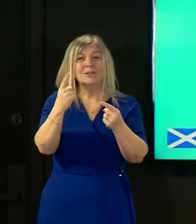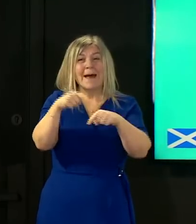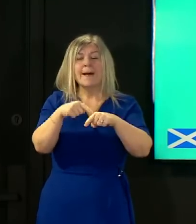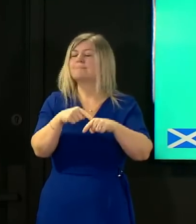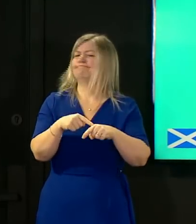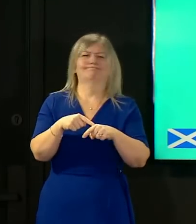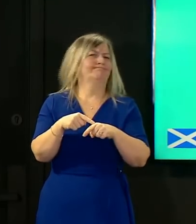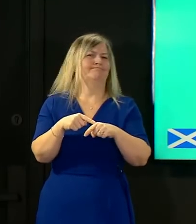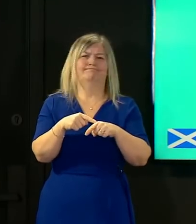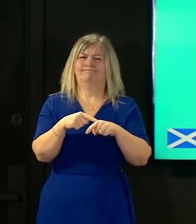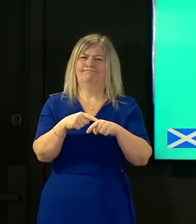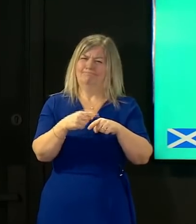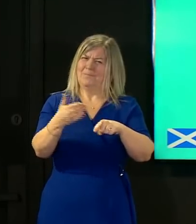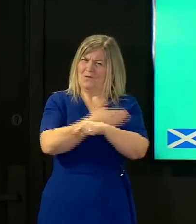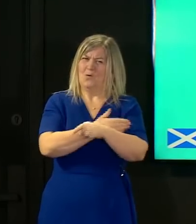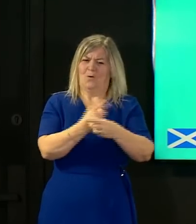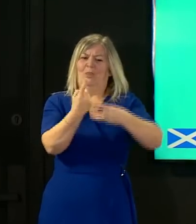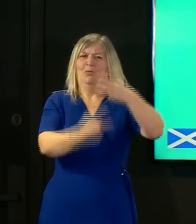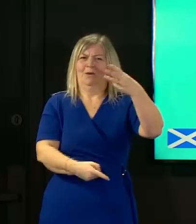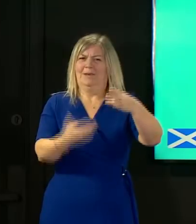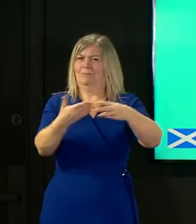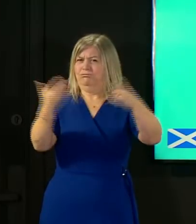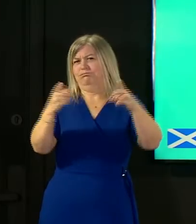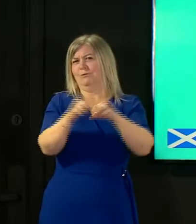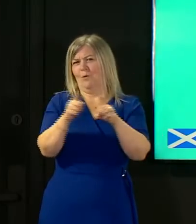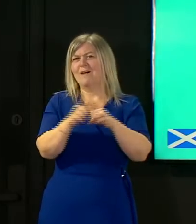three other variants of concern have already been identified in the uk